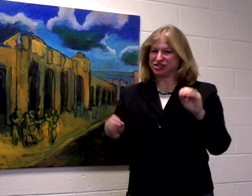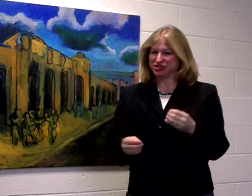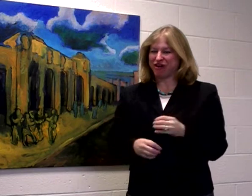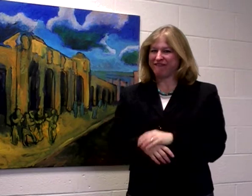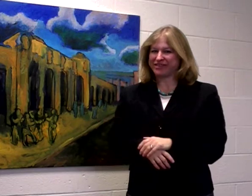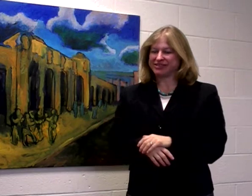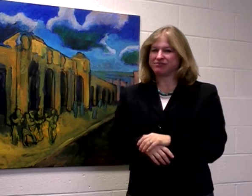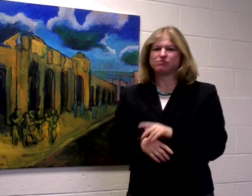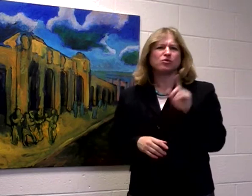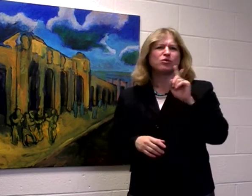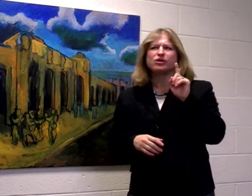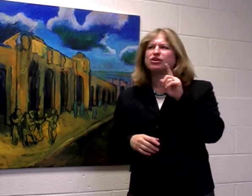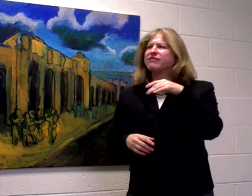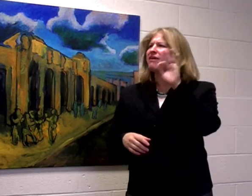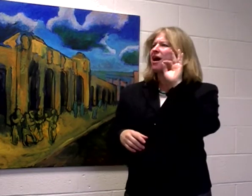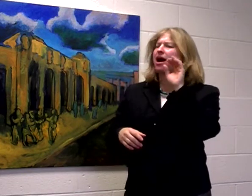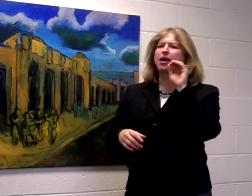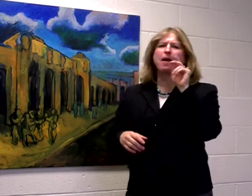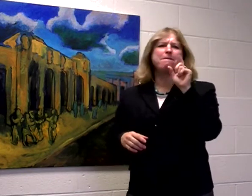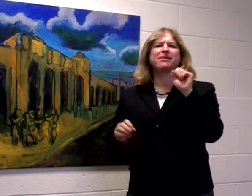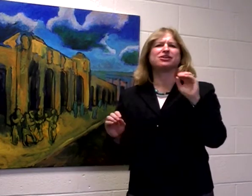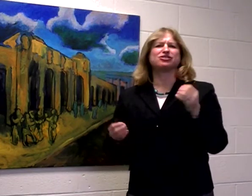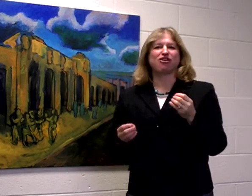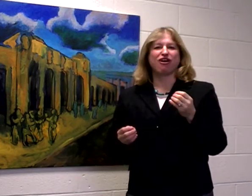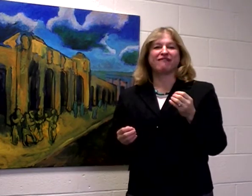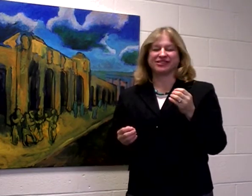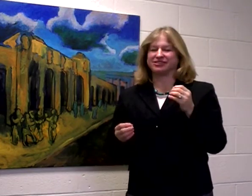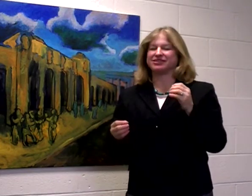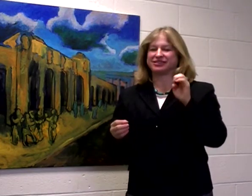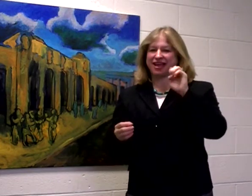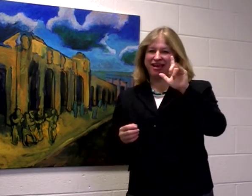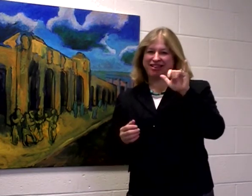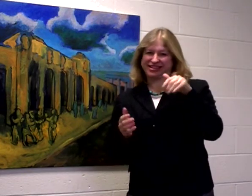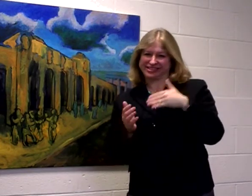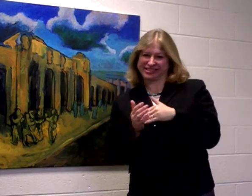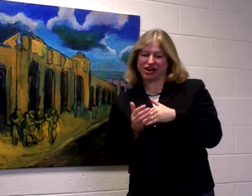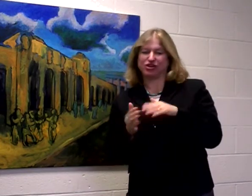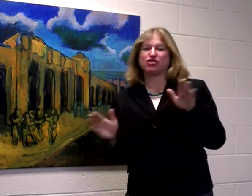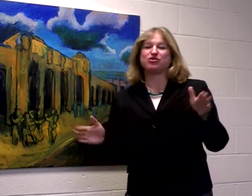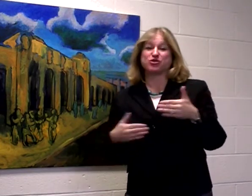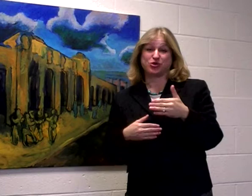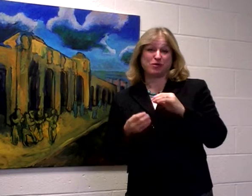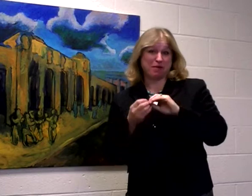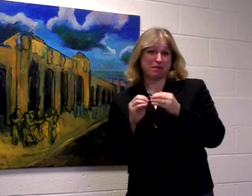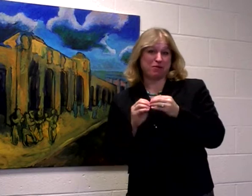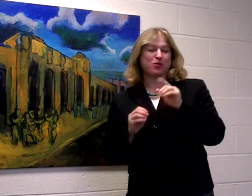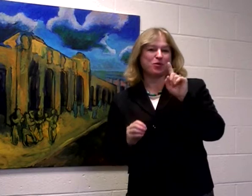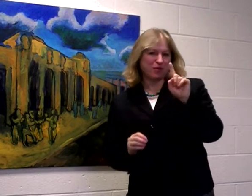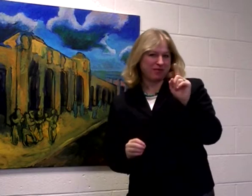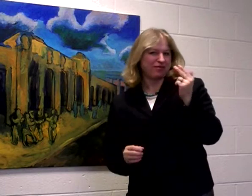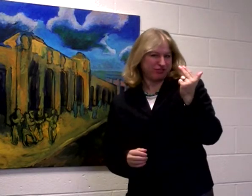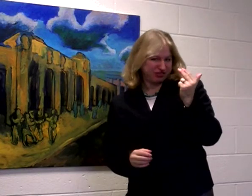How may you locate the ombuds office? The office is in Ely Center, room 113.